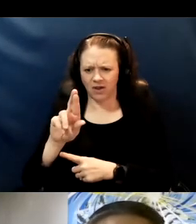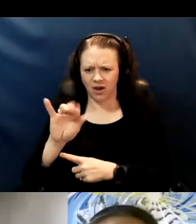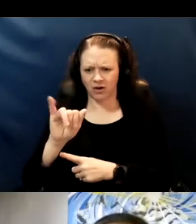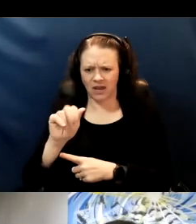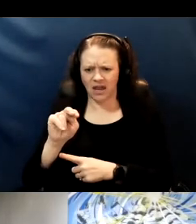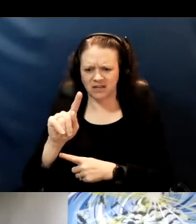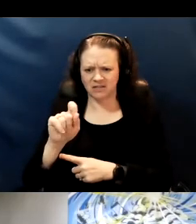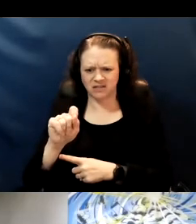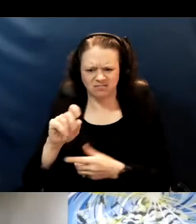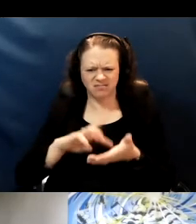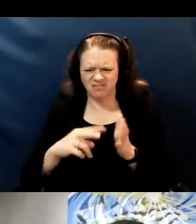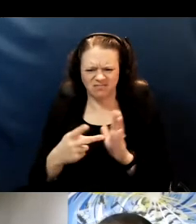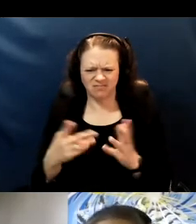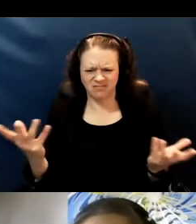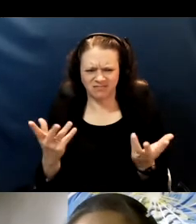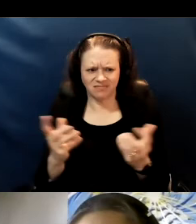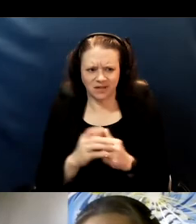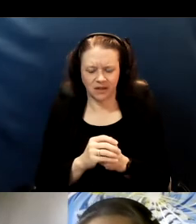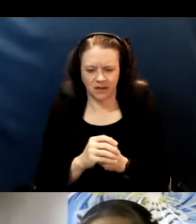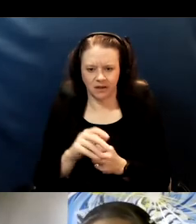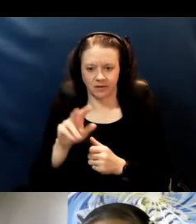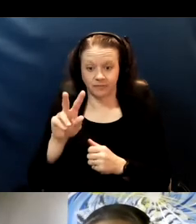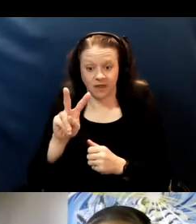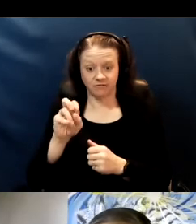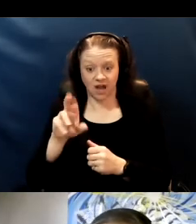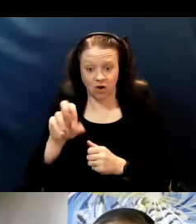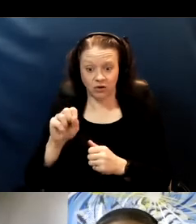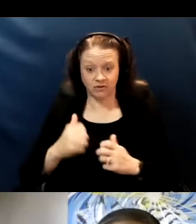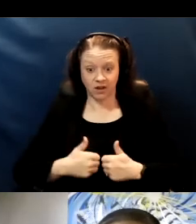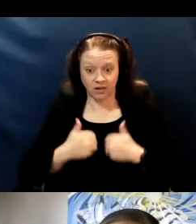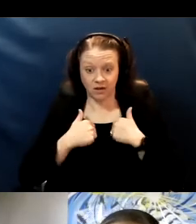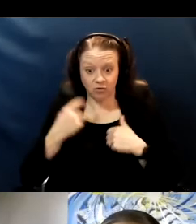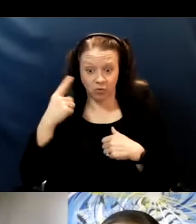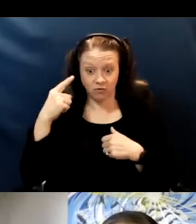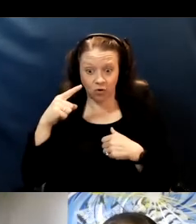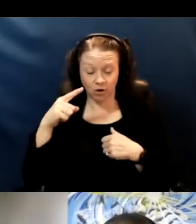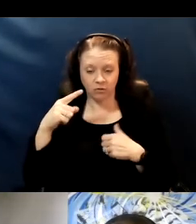So viruses live for one reason and it's to make more copies of itself.